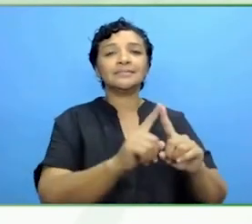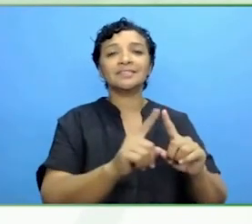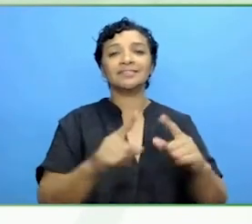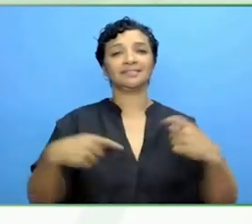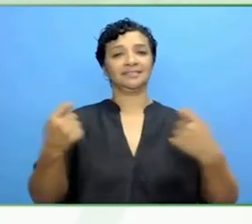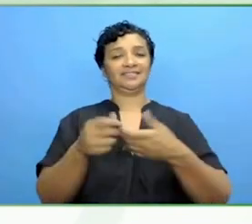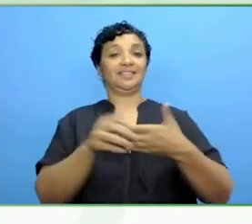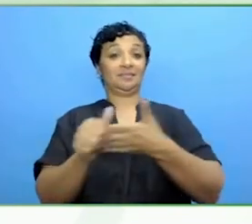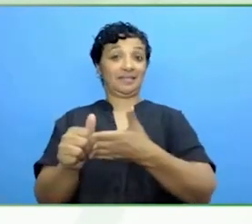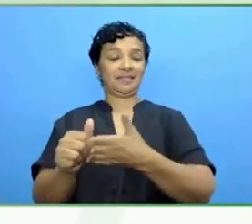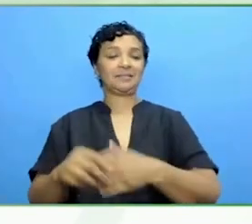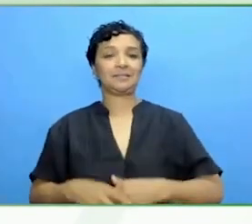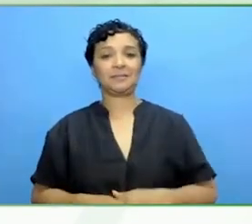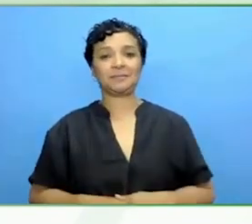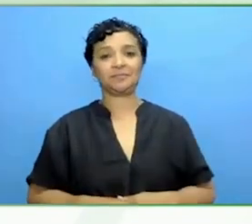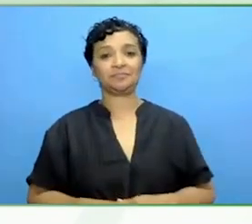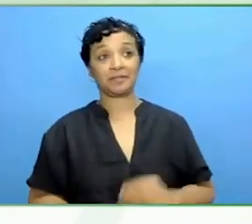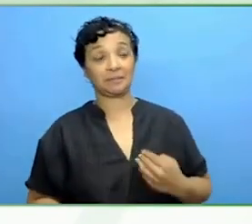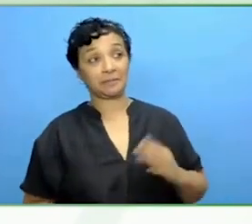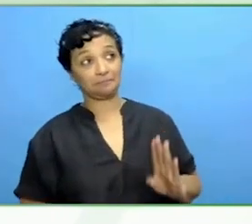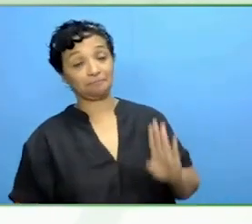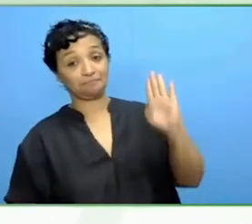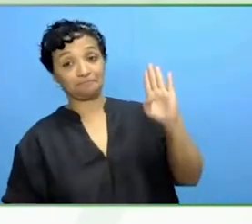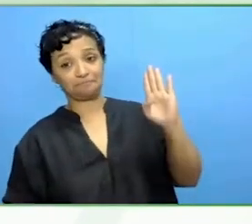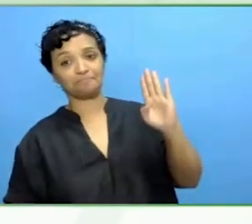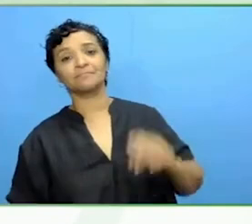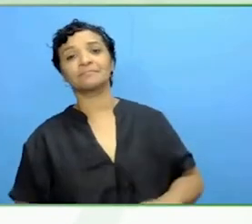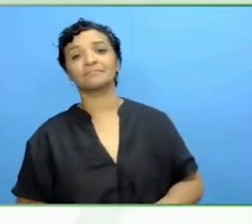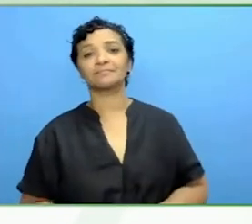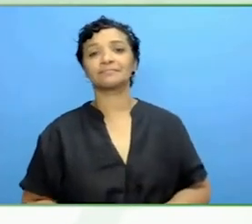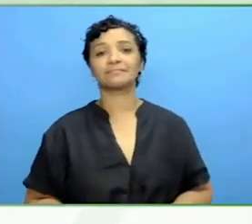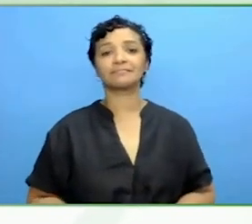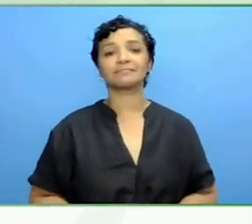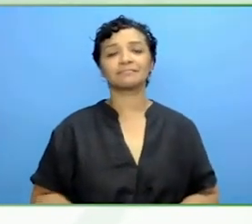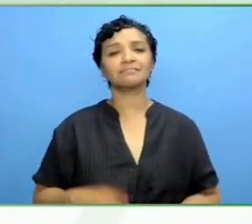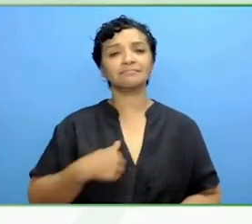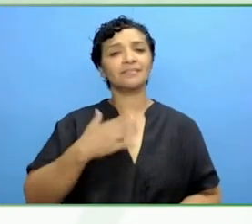If I could, Crosby, to use personal reference on that, when I